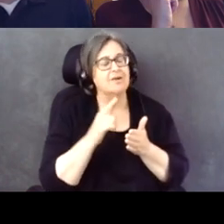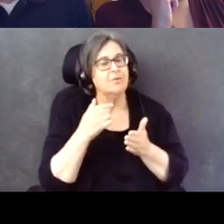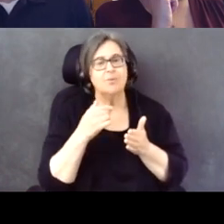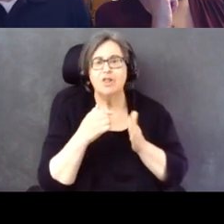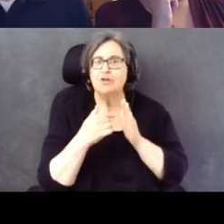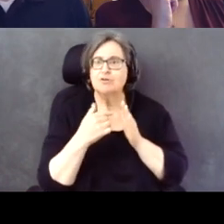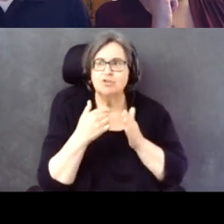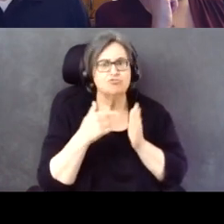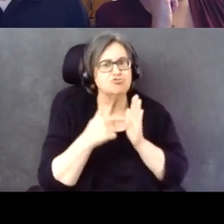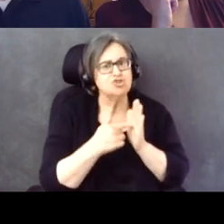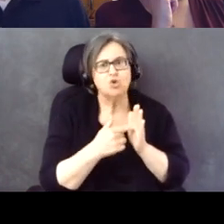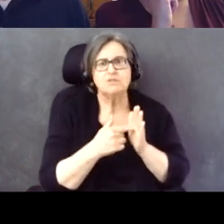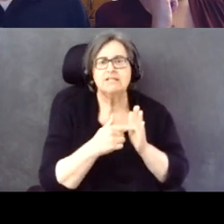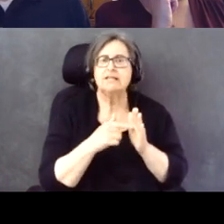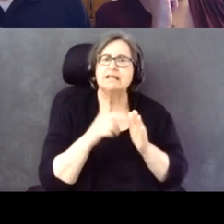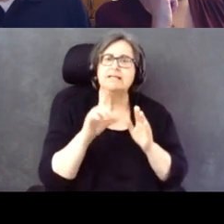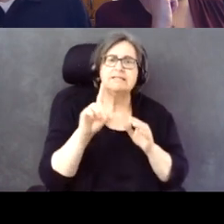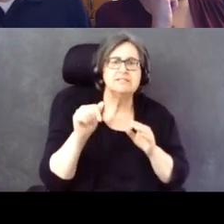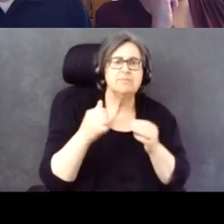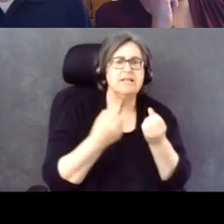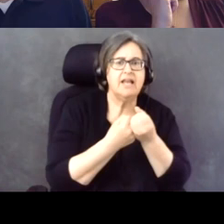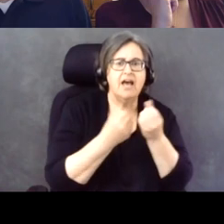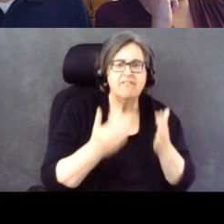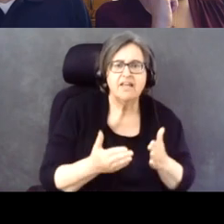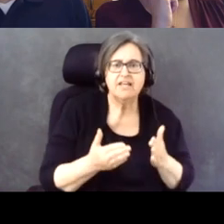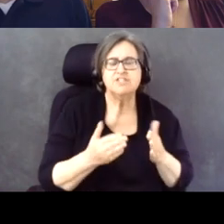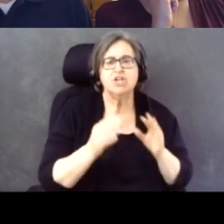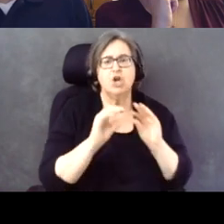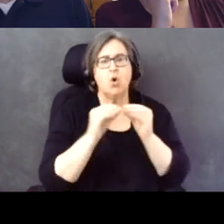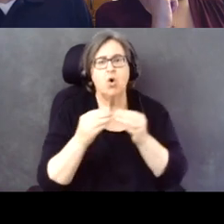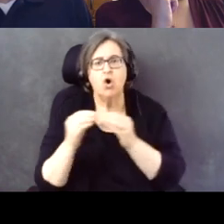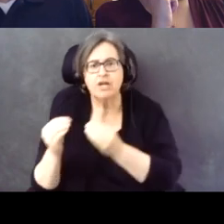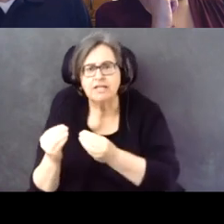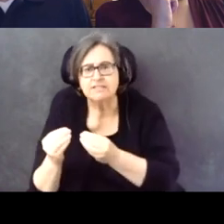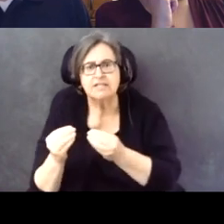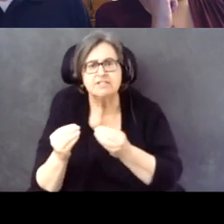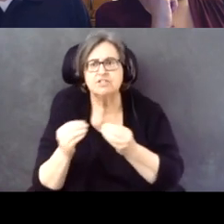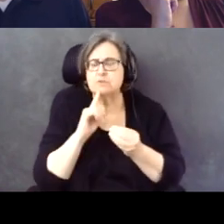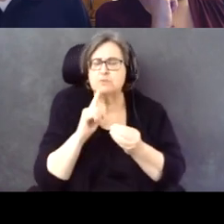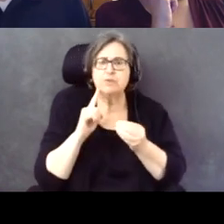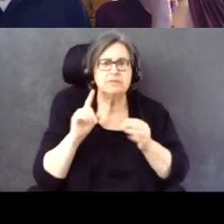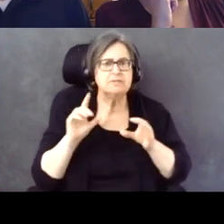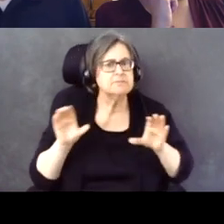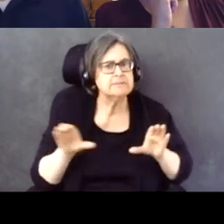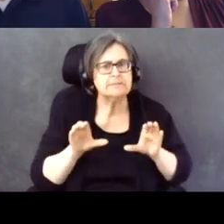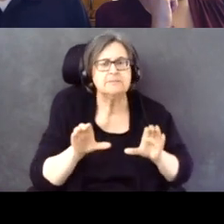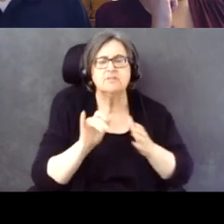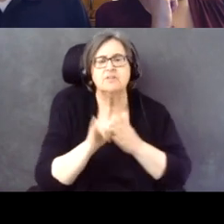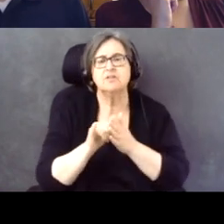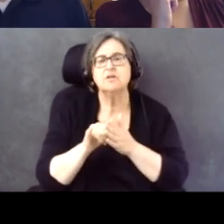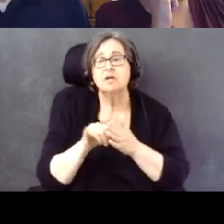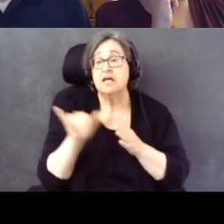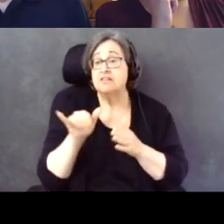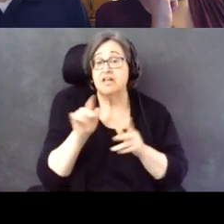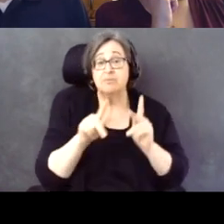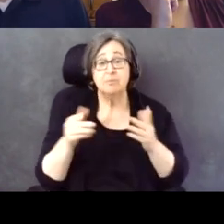Such as ones we're involved with here. The EAC, election officials and policymakers.